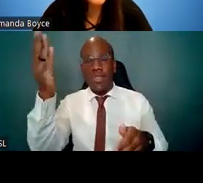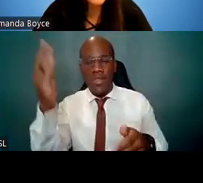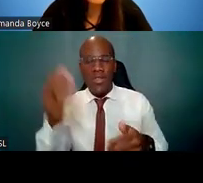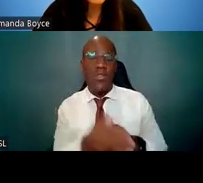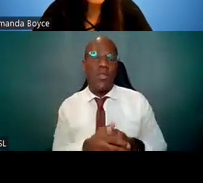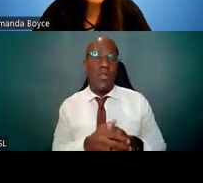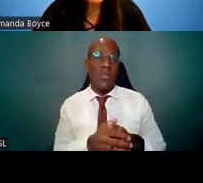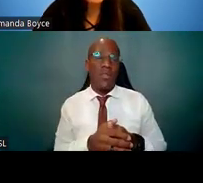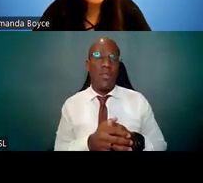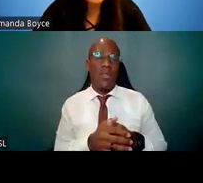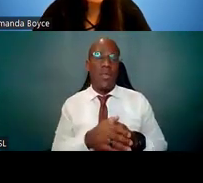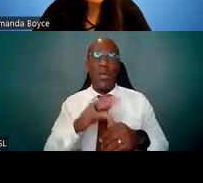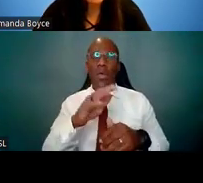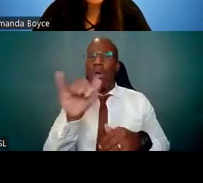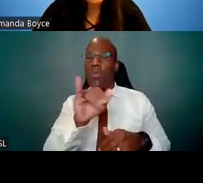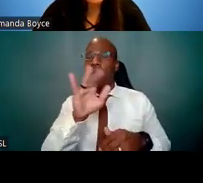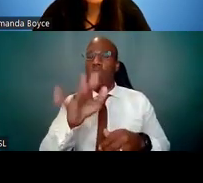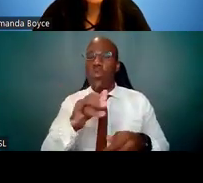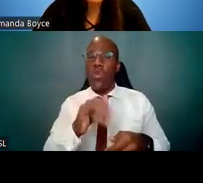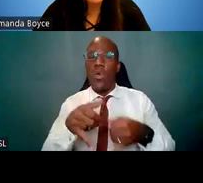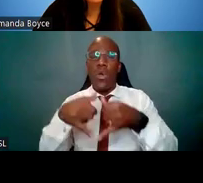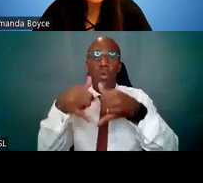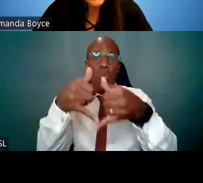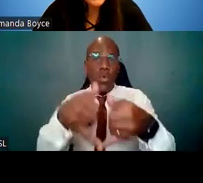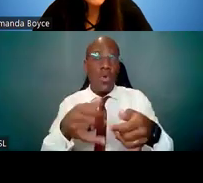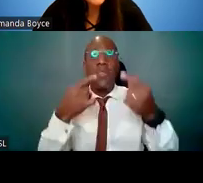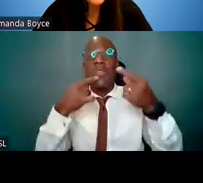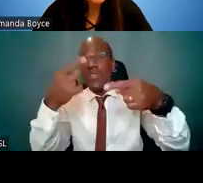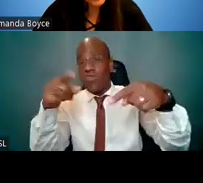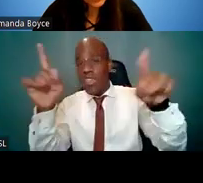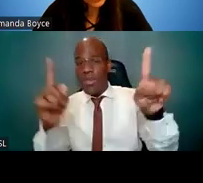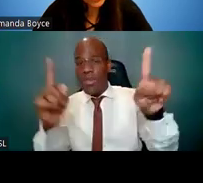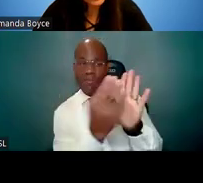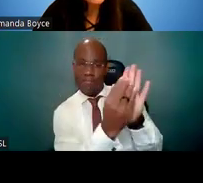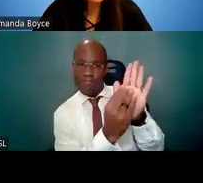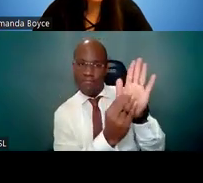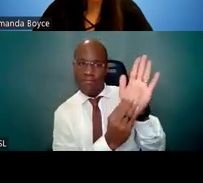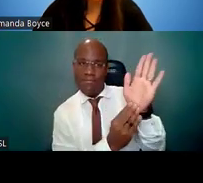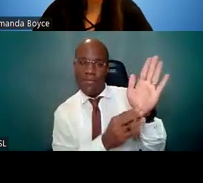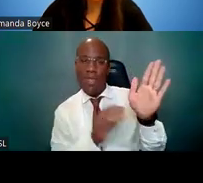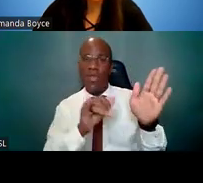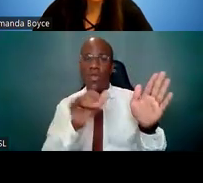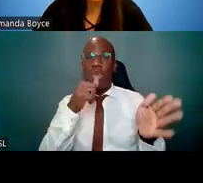and keep in mind that your letters of reference should be enthusiastic, personal and clearly detailing